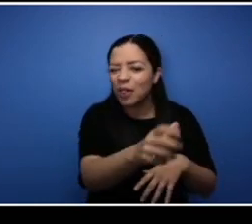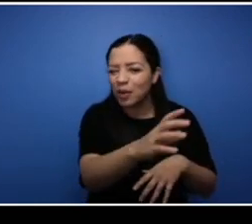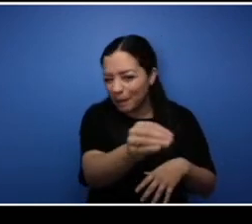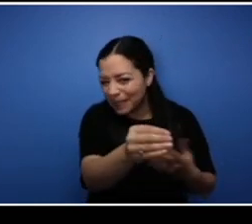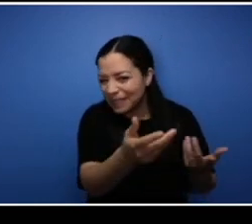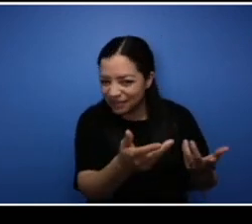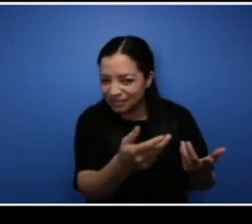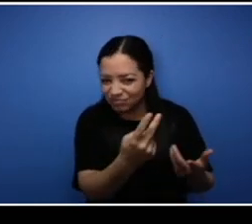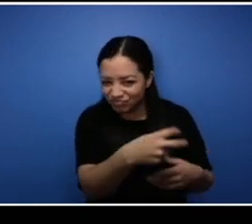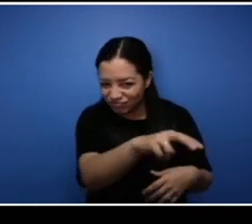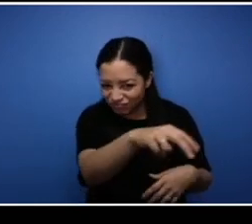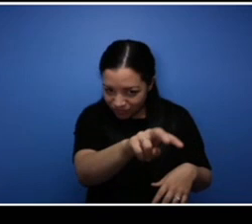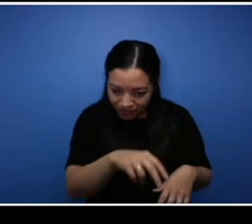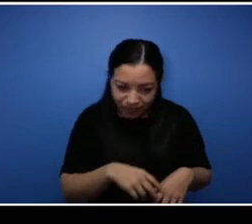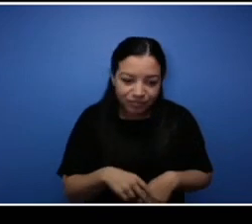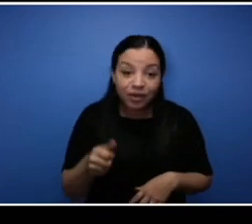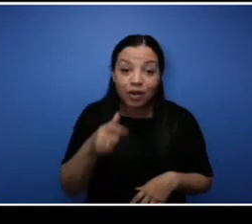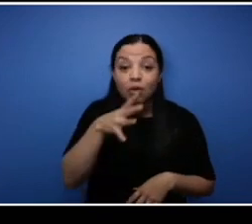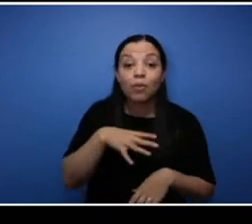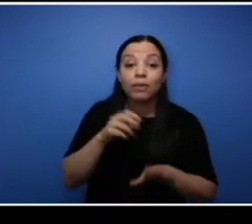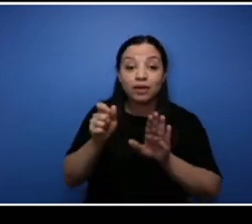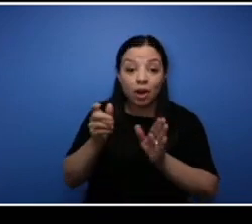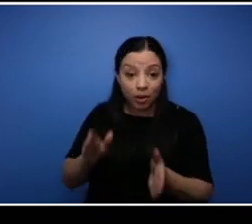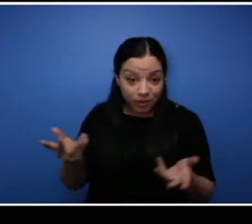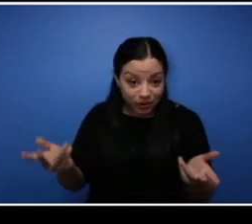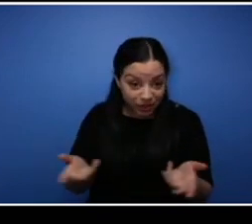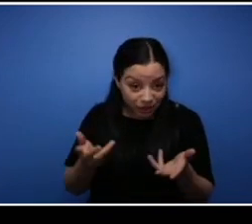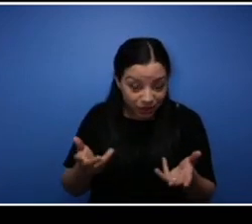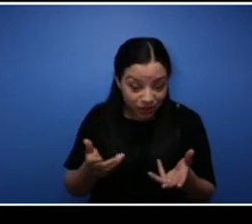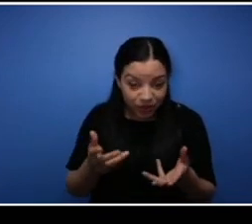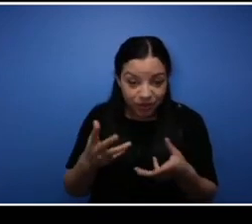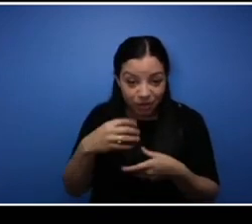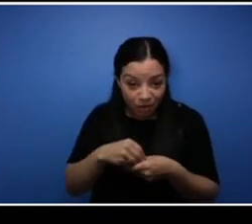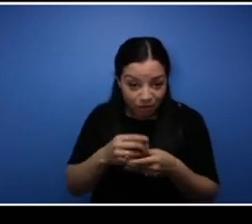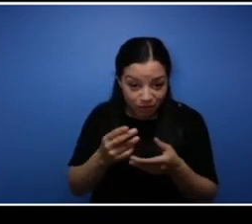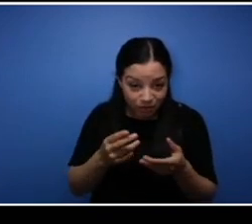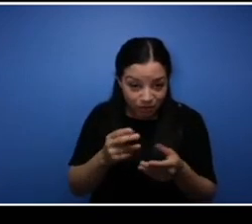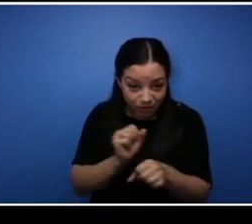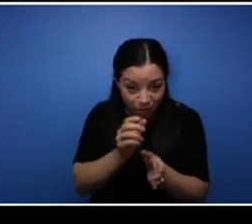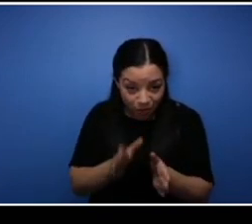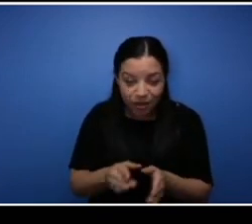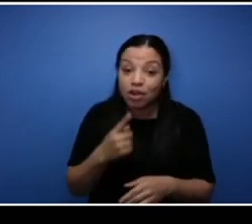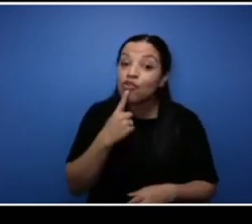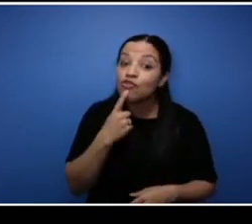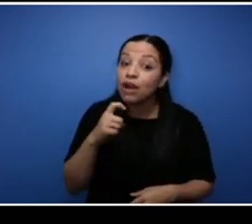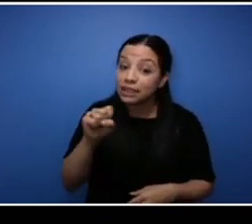We had a lady carpenter that was here, she was a Red Seal, she was here for five years